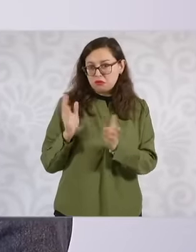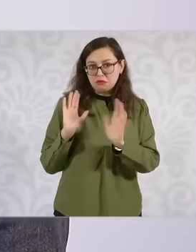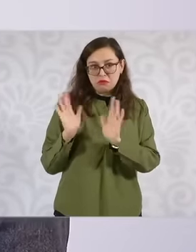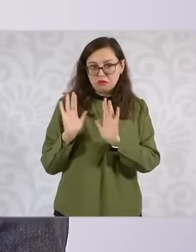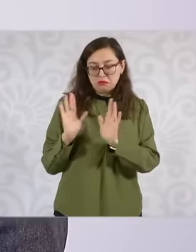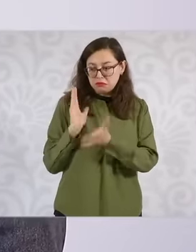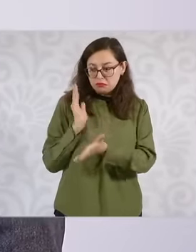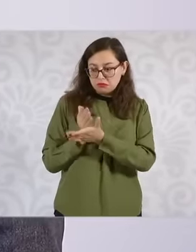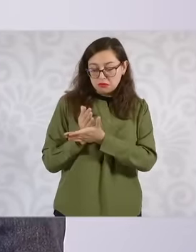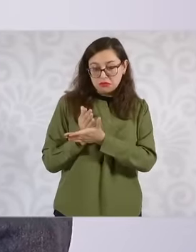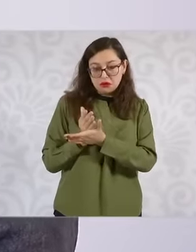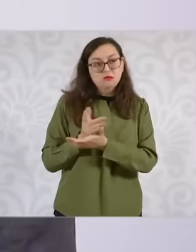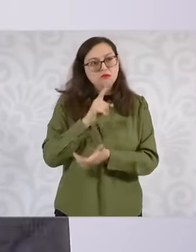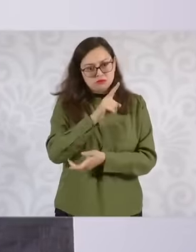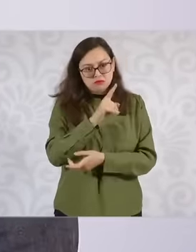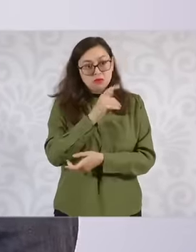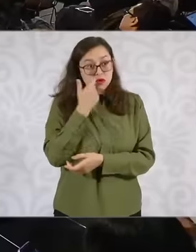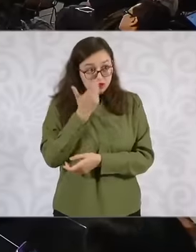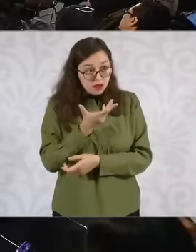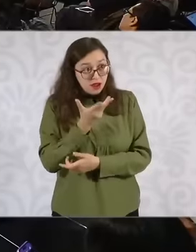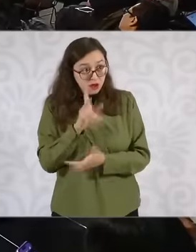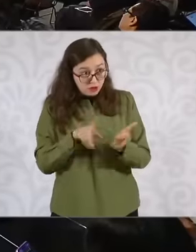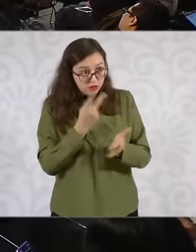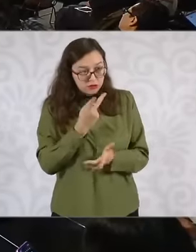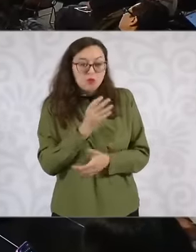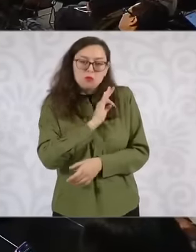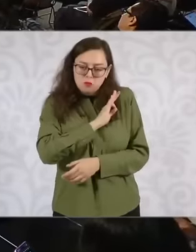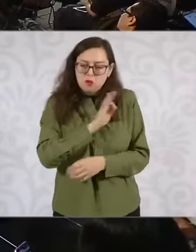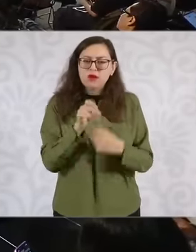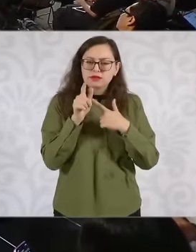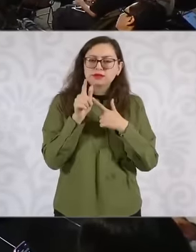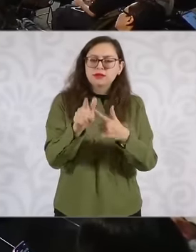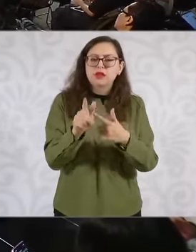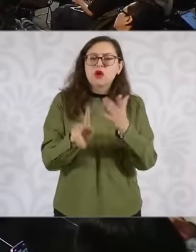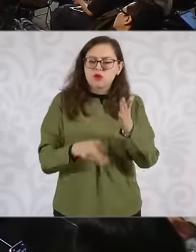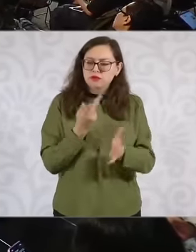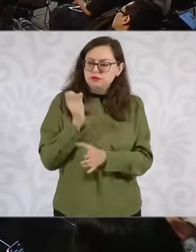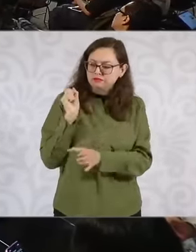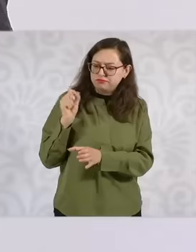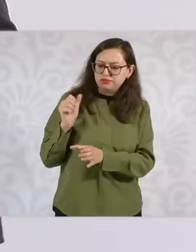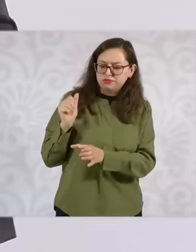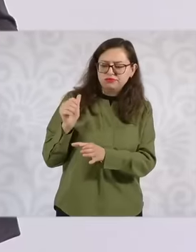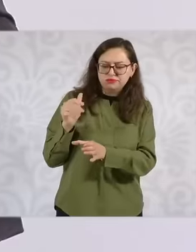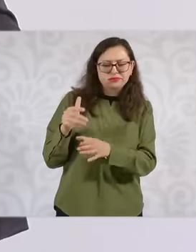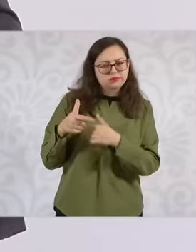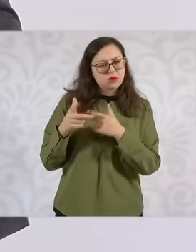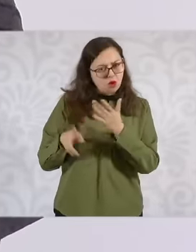is included within the housing program and yes we are thinking about it president